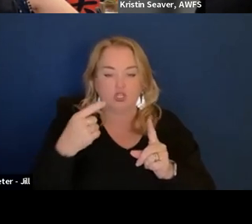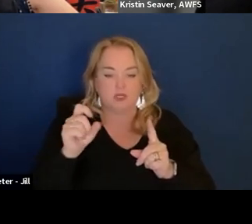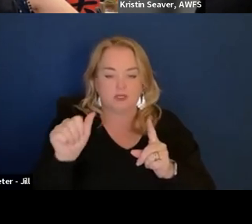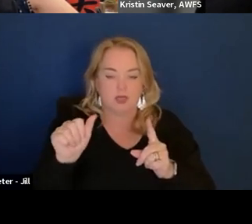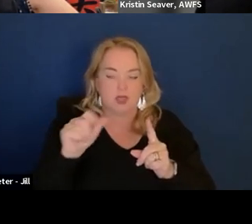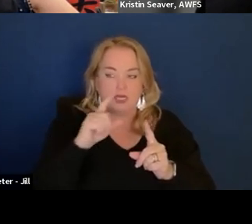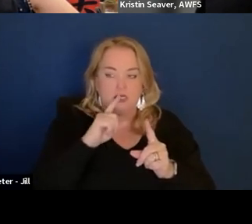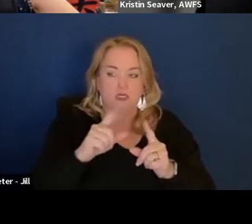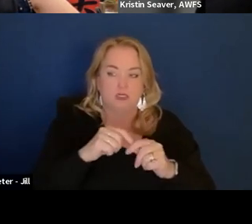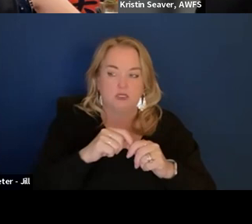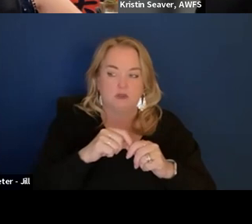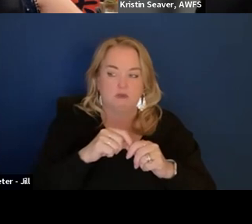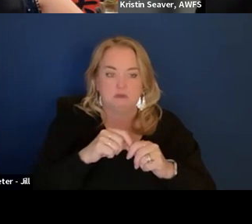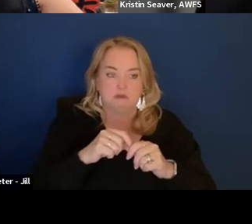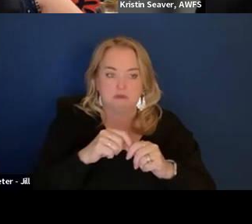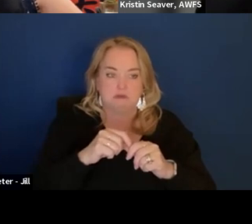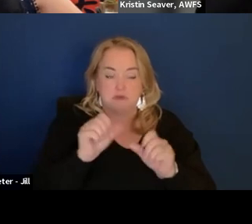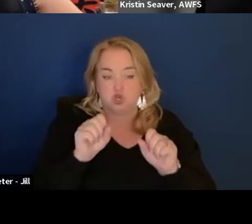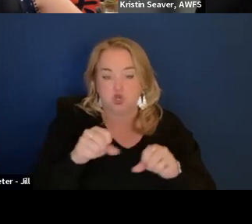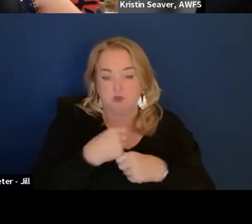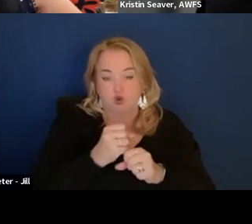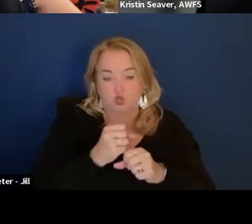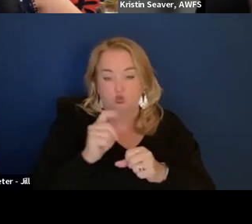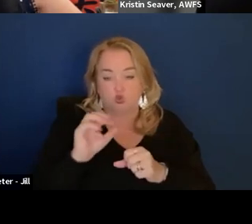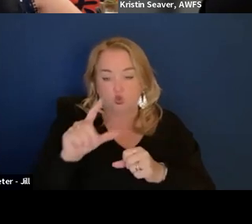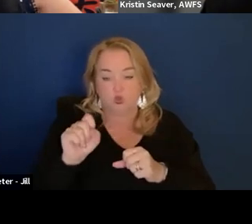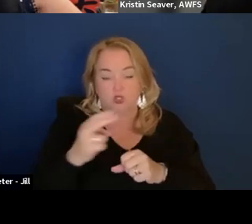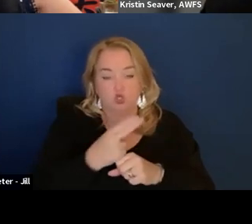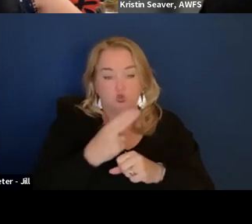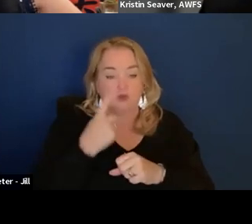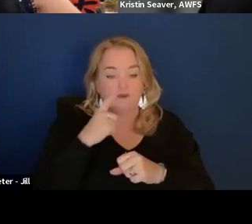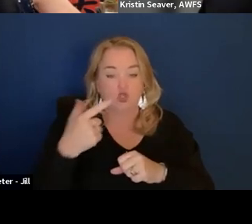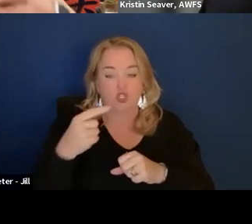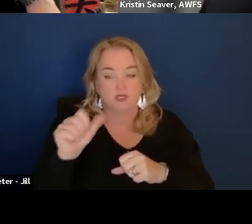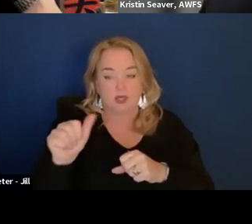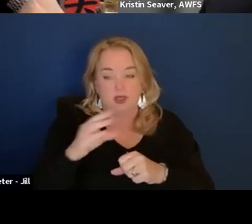around GSA could produce tools that could be used throughout GSA and like other agencies would use them too.